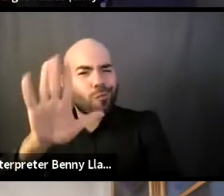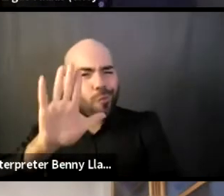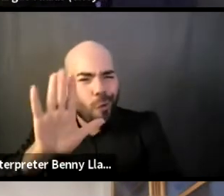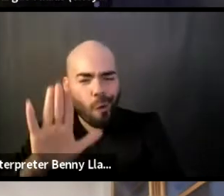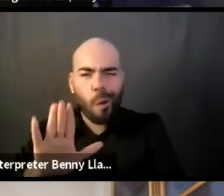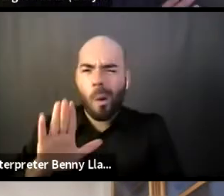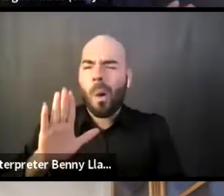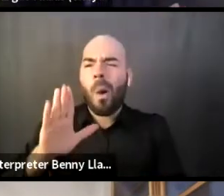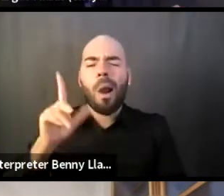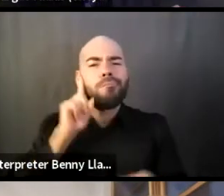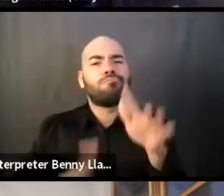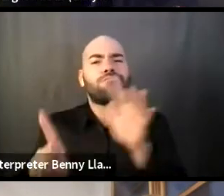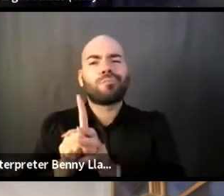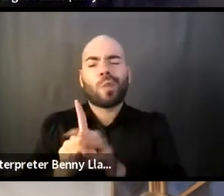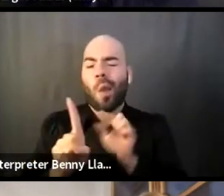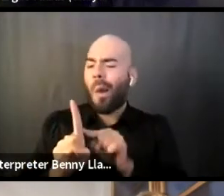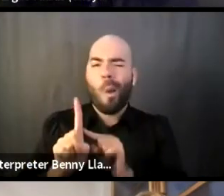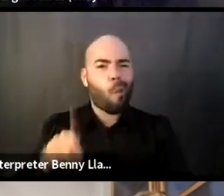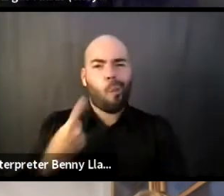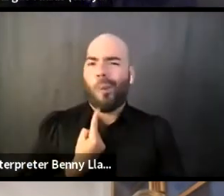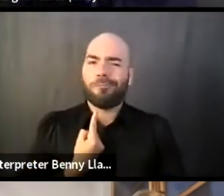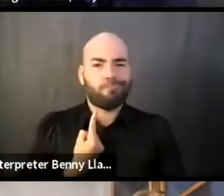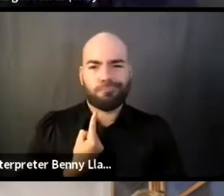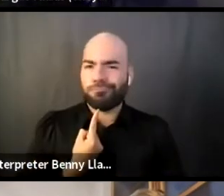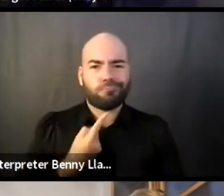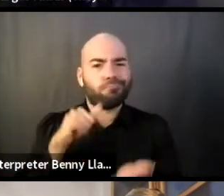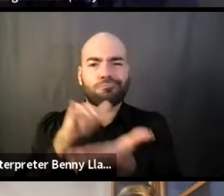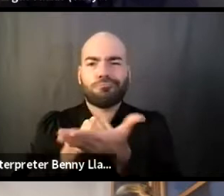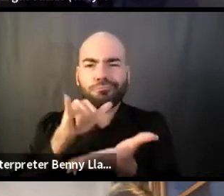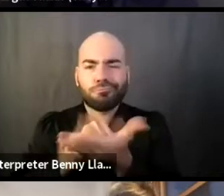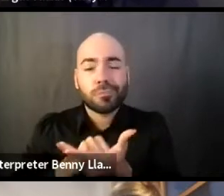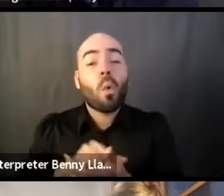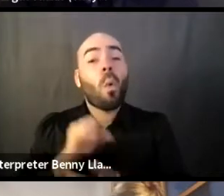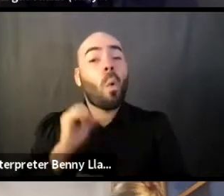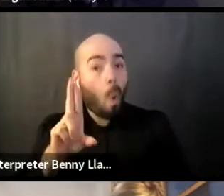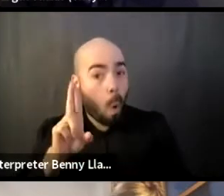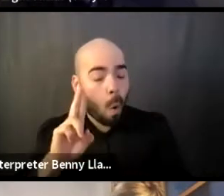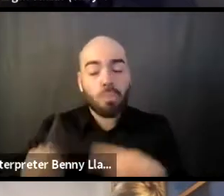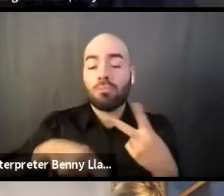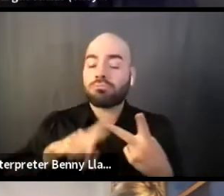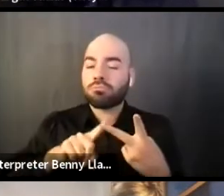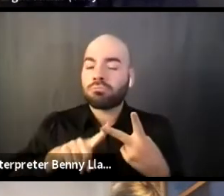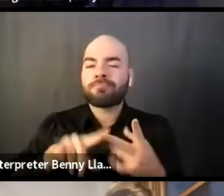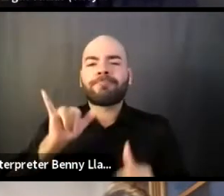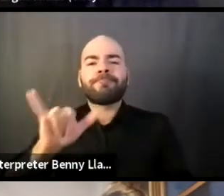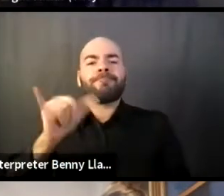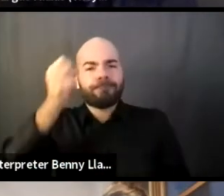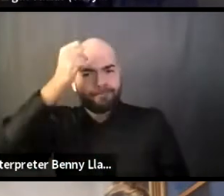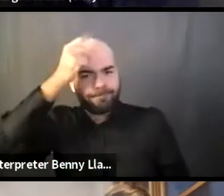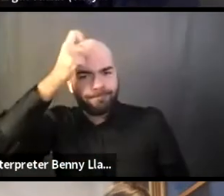you couldn't do it alone, or when you realized that you had to incorporate other folks